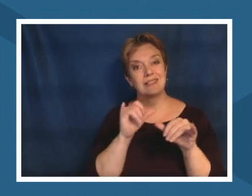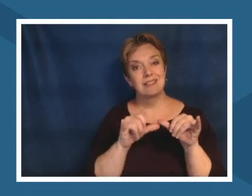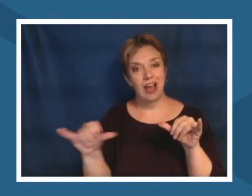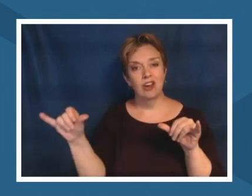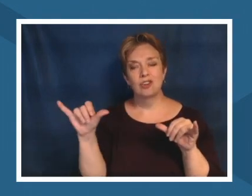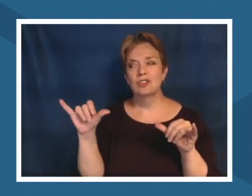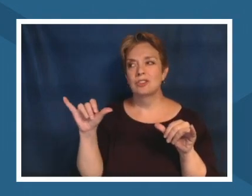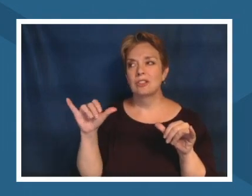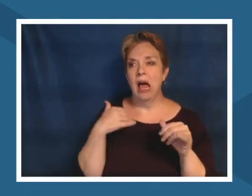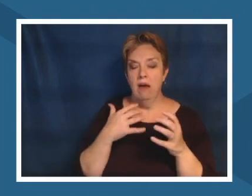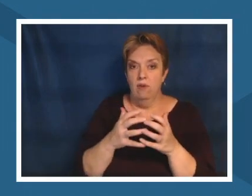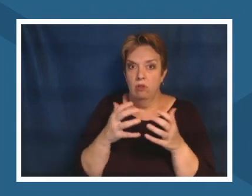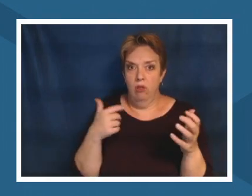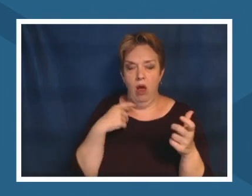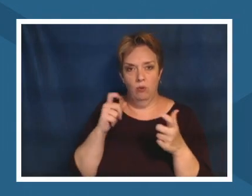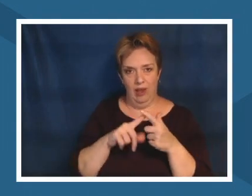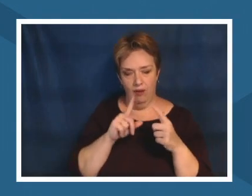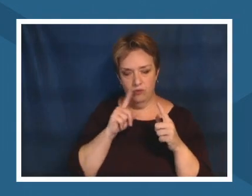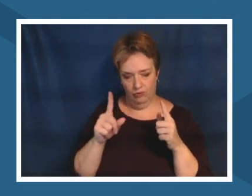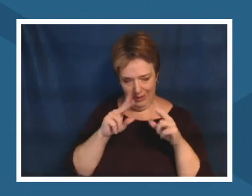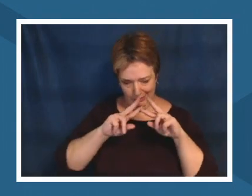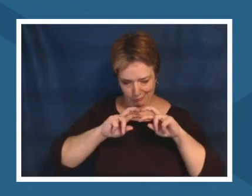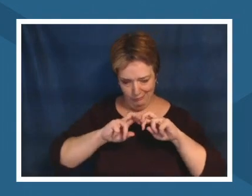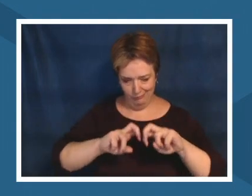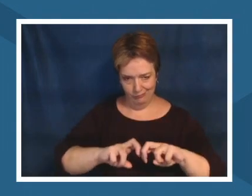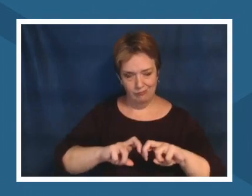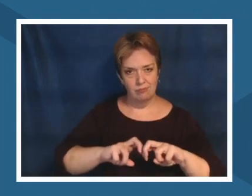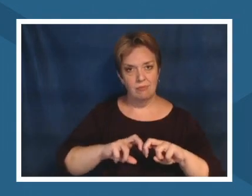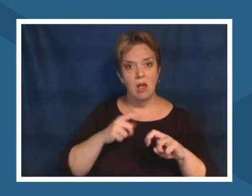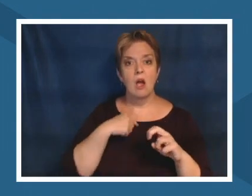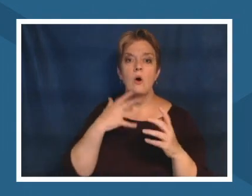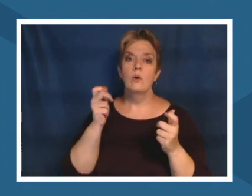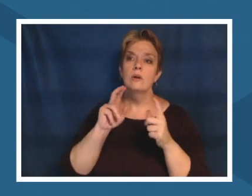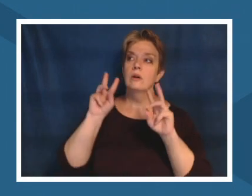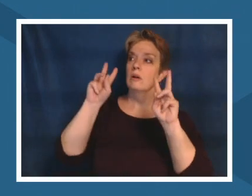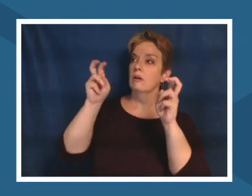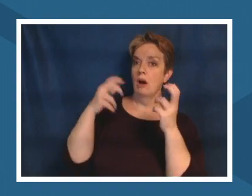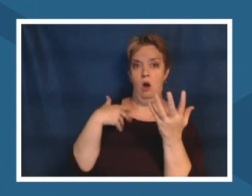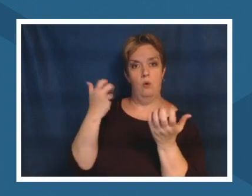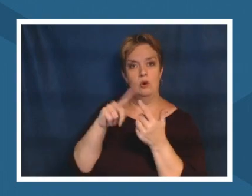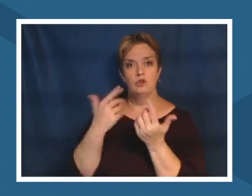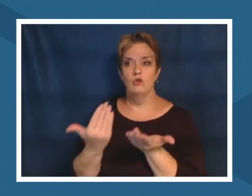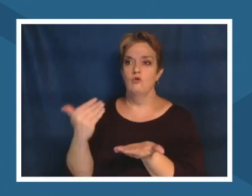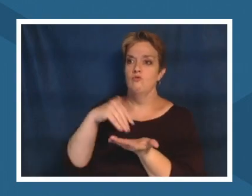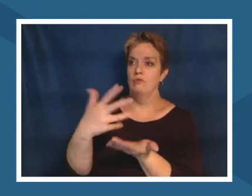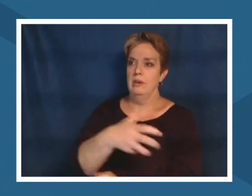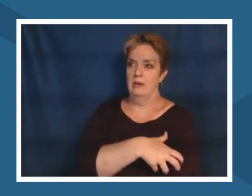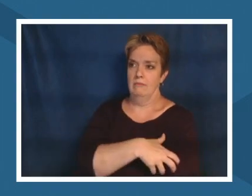knowledge where is that knowledge embodied well